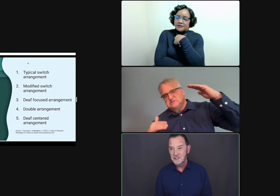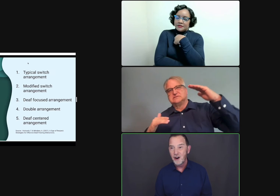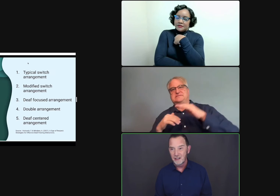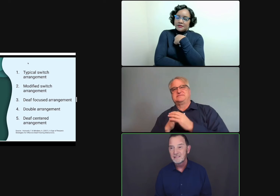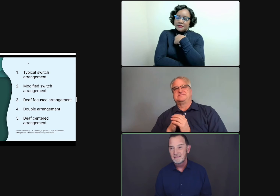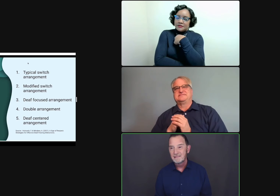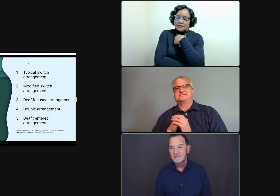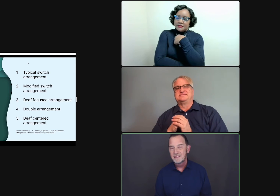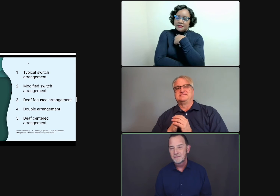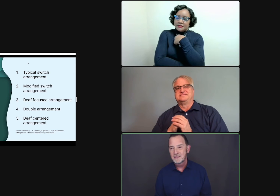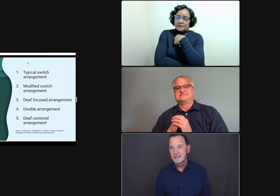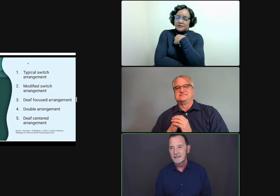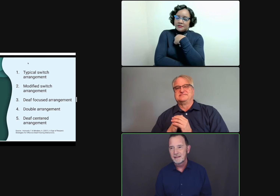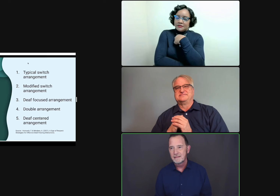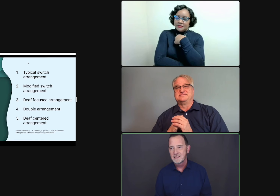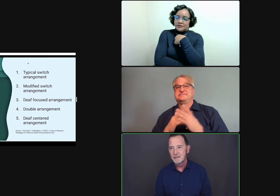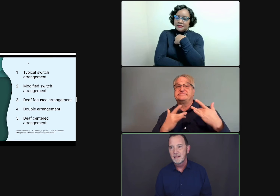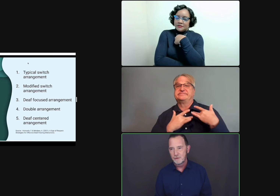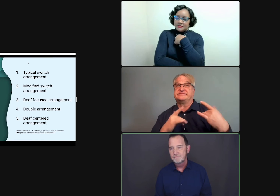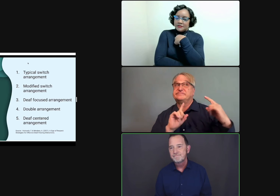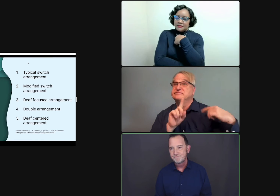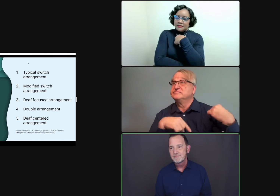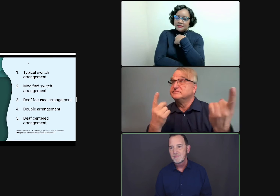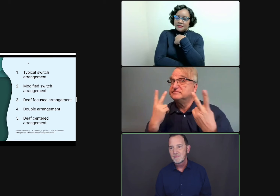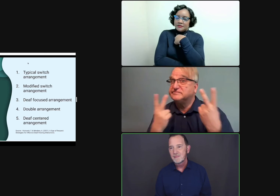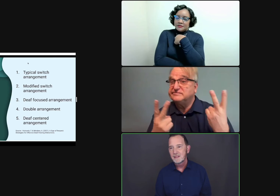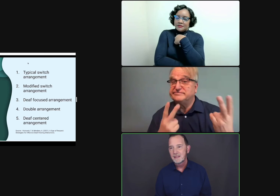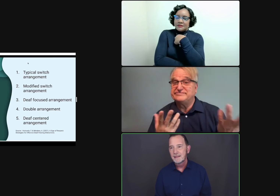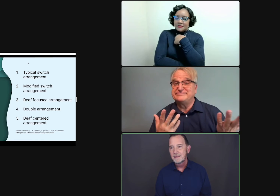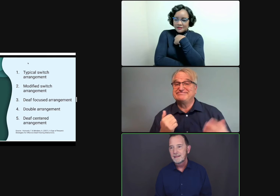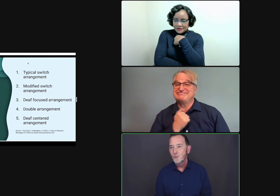is stark, the difference in skill level.